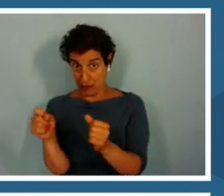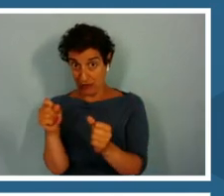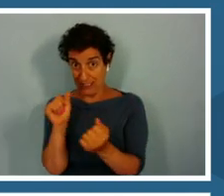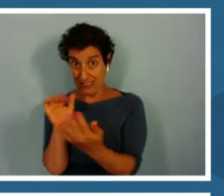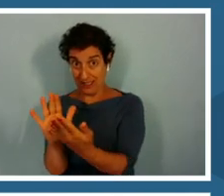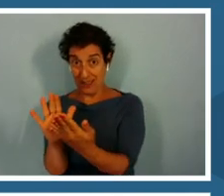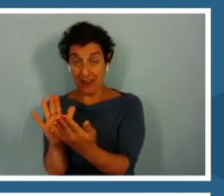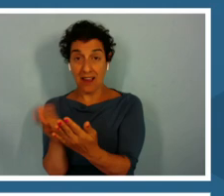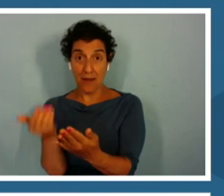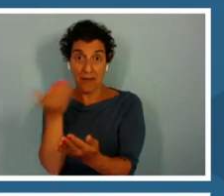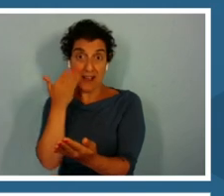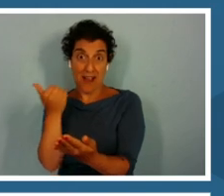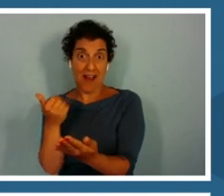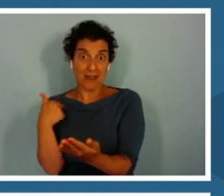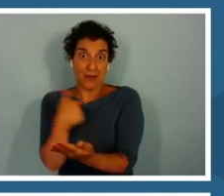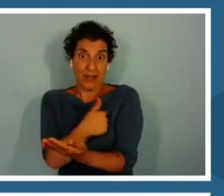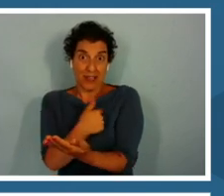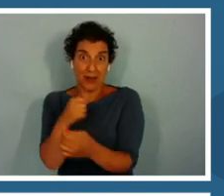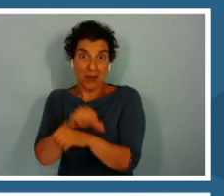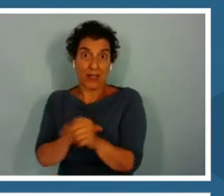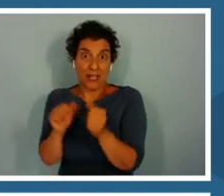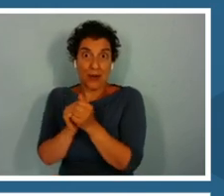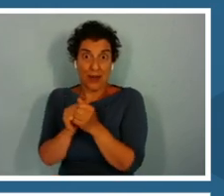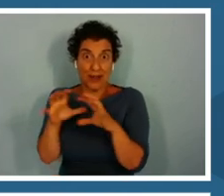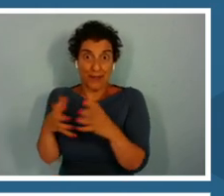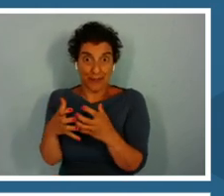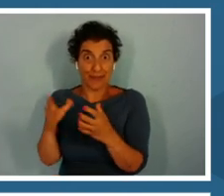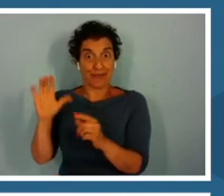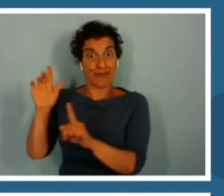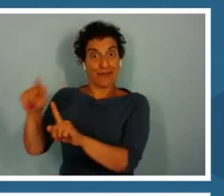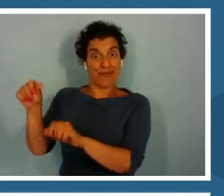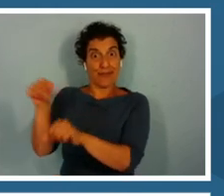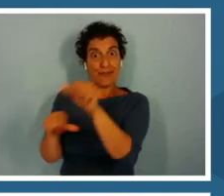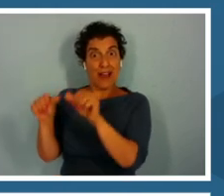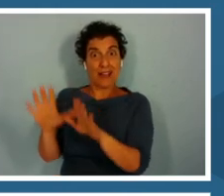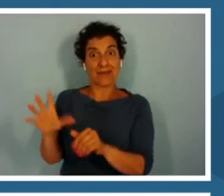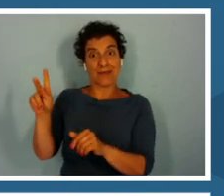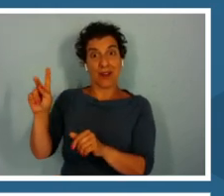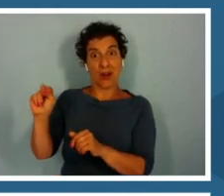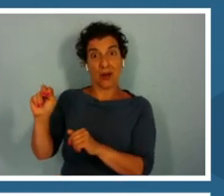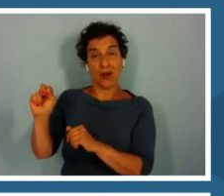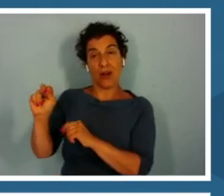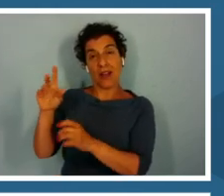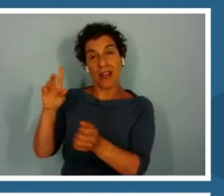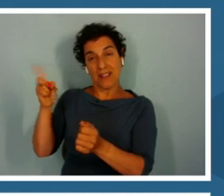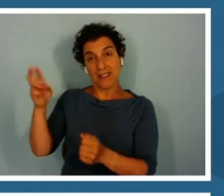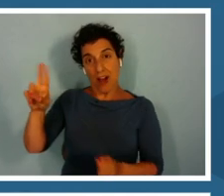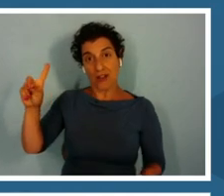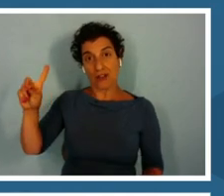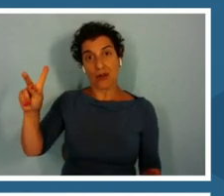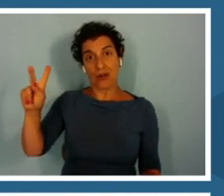We are working with Dr. Knowlton and her whole strategy is that she wants to take a positive